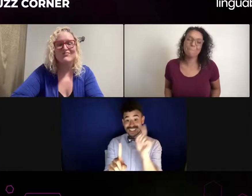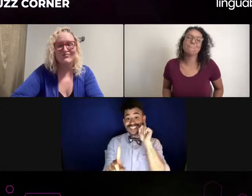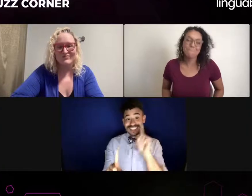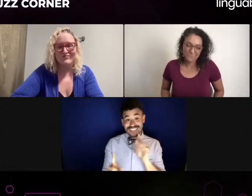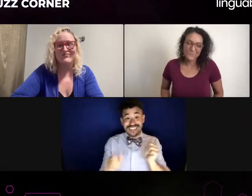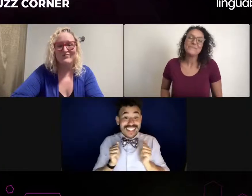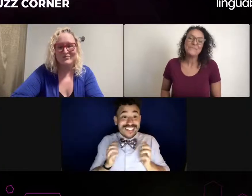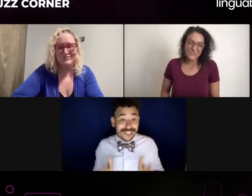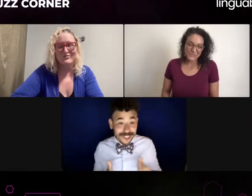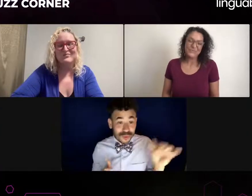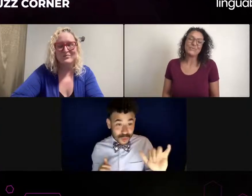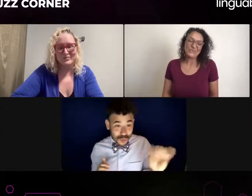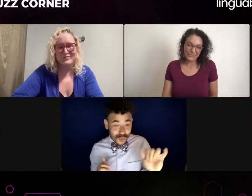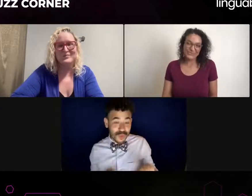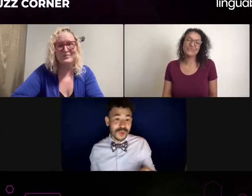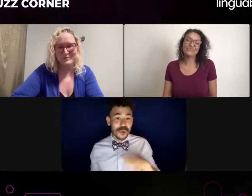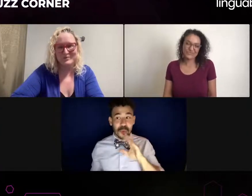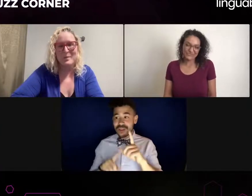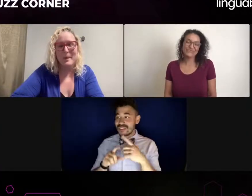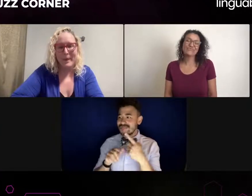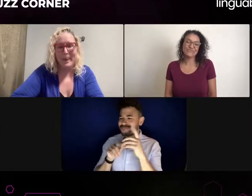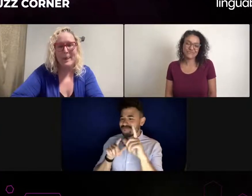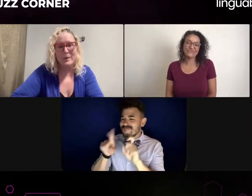You know, I do enjoy the stage, but it's a different type of energy